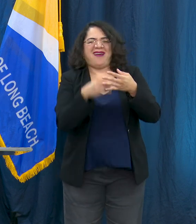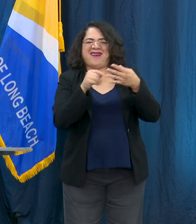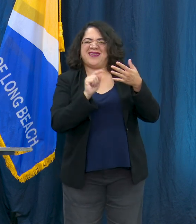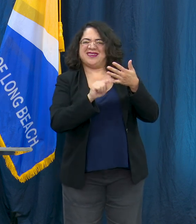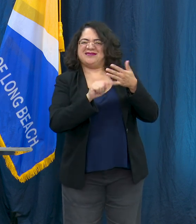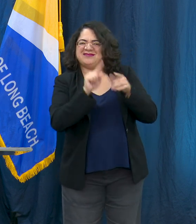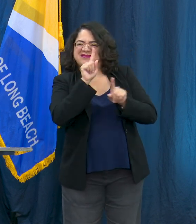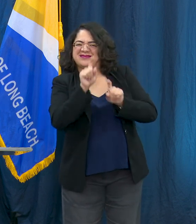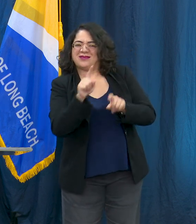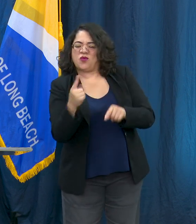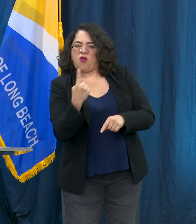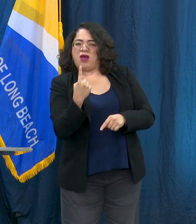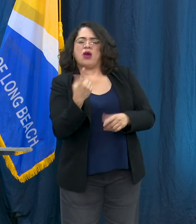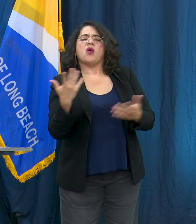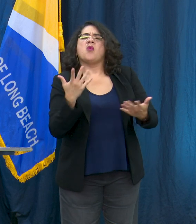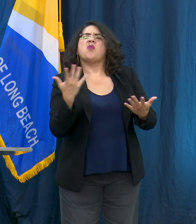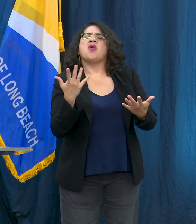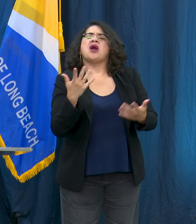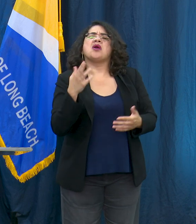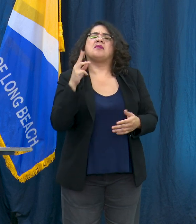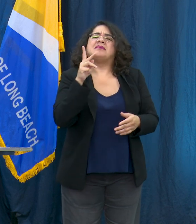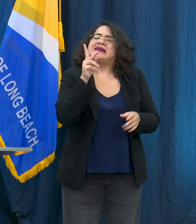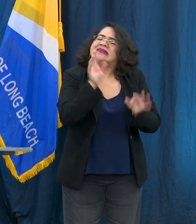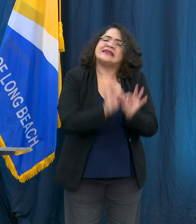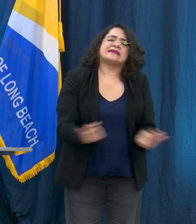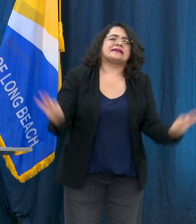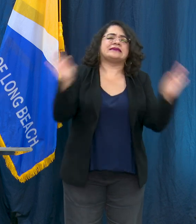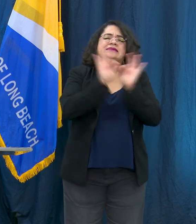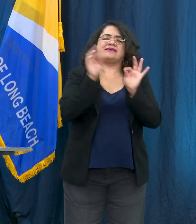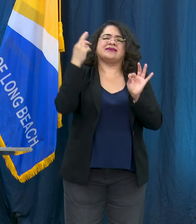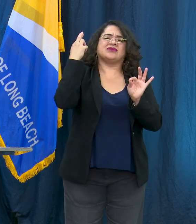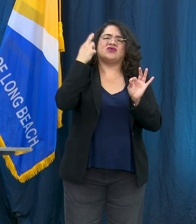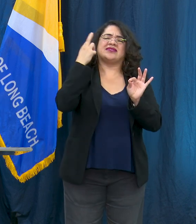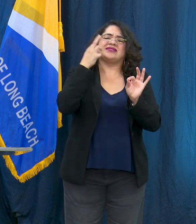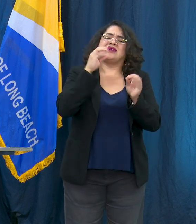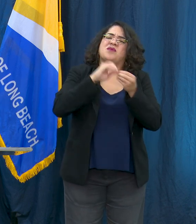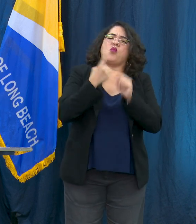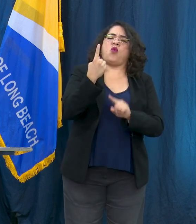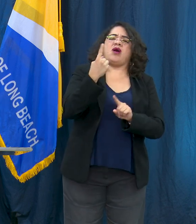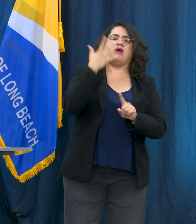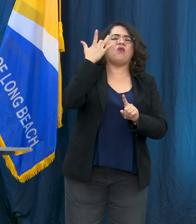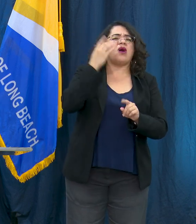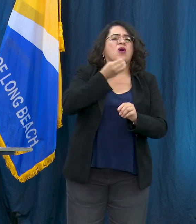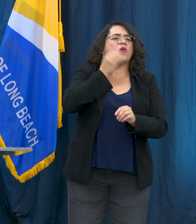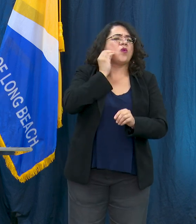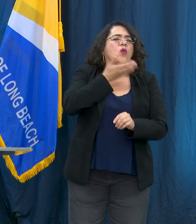key reason that led them to be homeless and 35 percent so over a third site